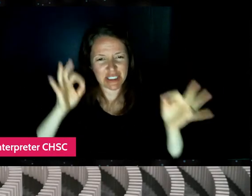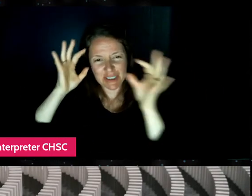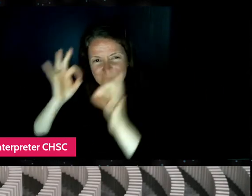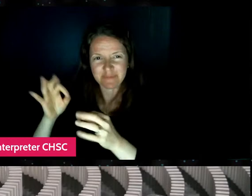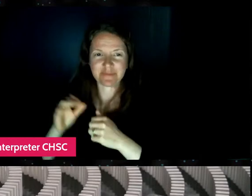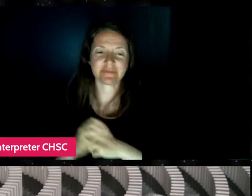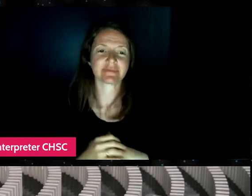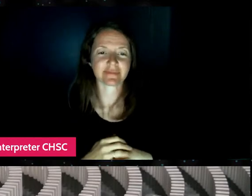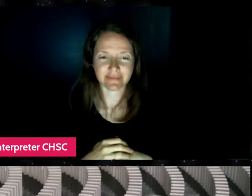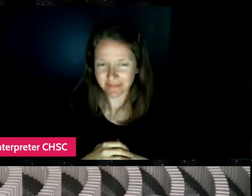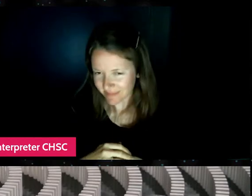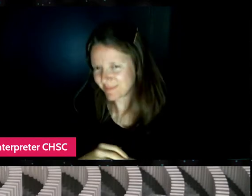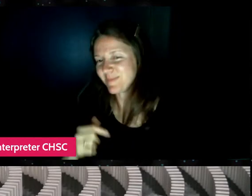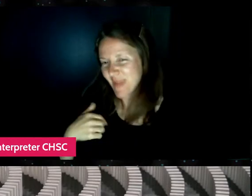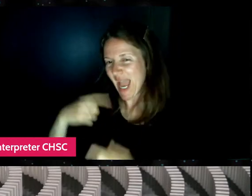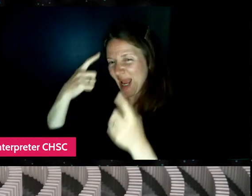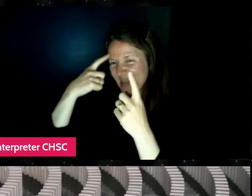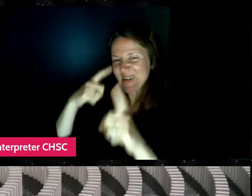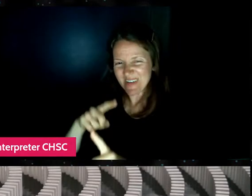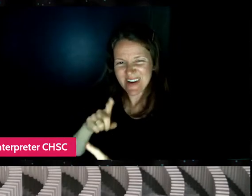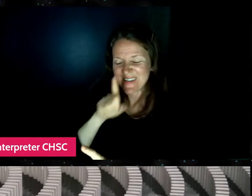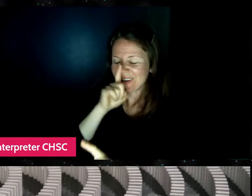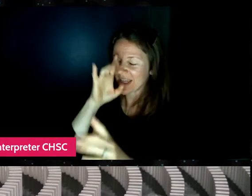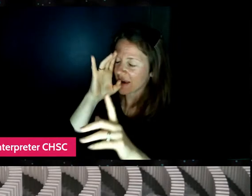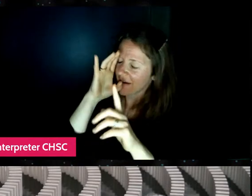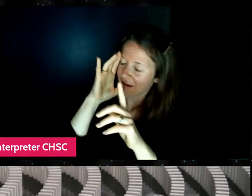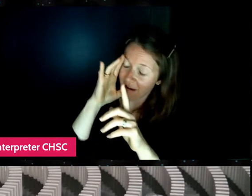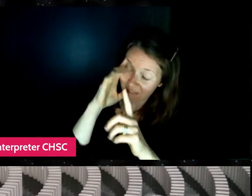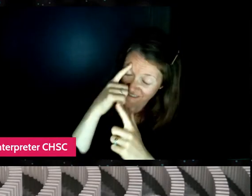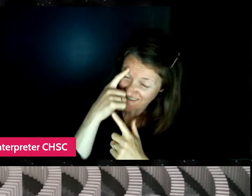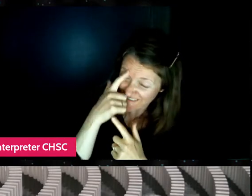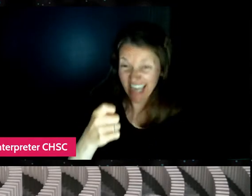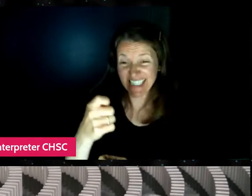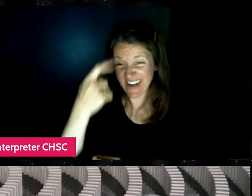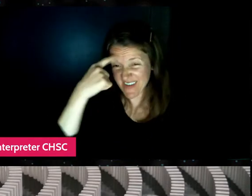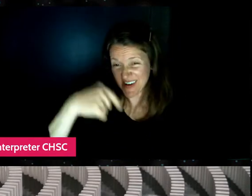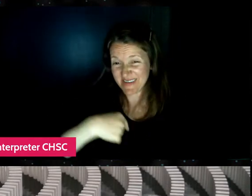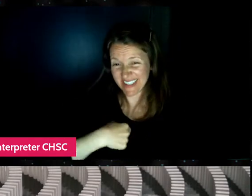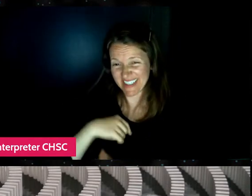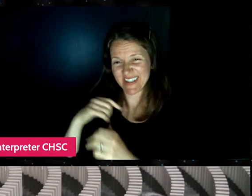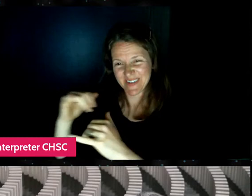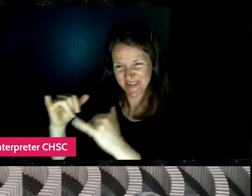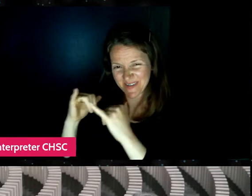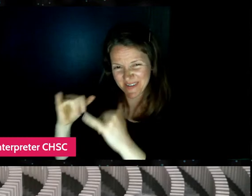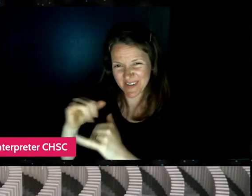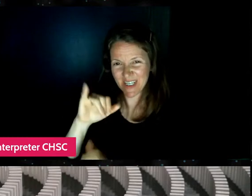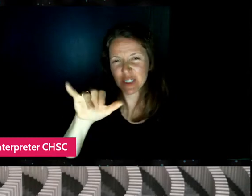I thought that was so fascinating for me too. I mean, and it's a Julia, it's a really good question